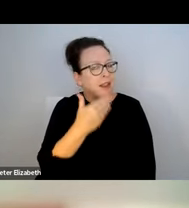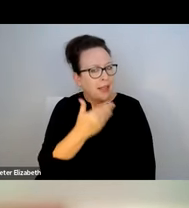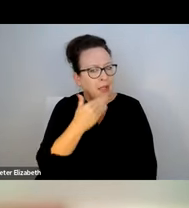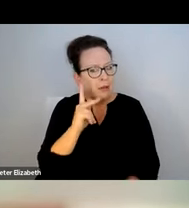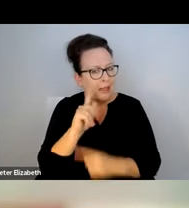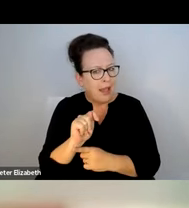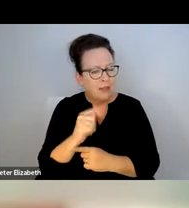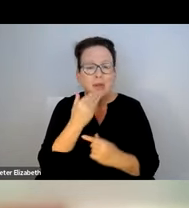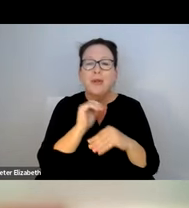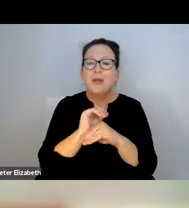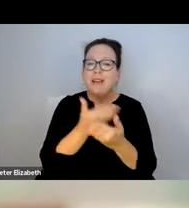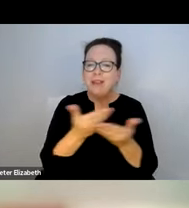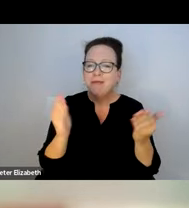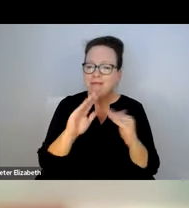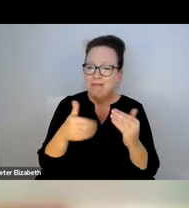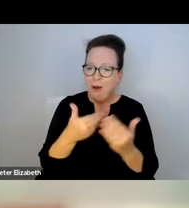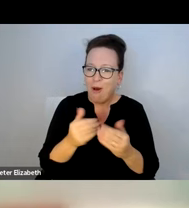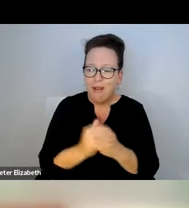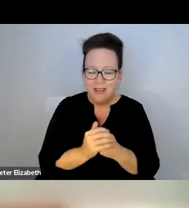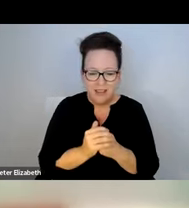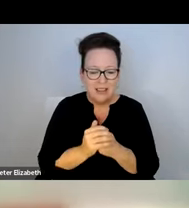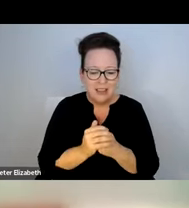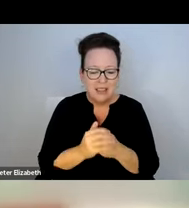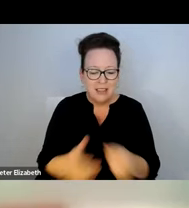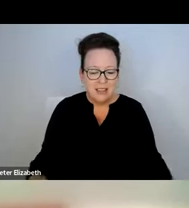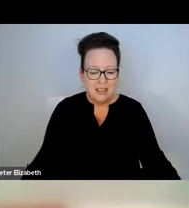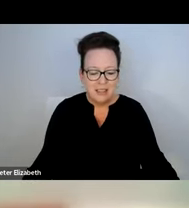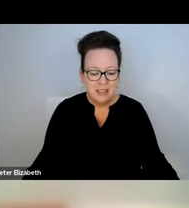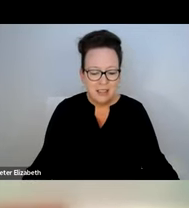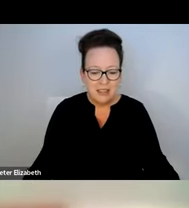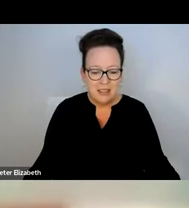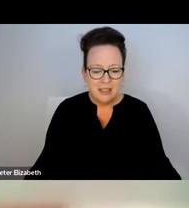MASSDOT BEFORE WE BEGIN THE DISCUSSION? THANK YOU, KAT. GOOD EVENING TO EVERYONE IN